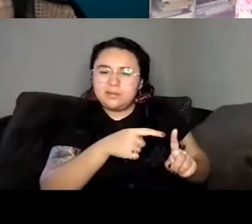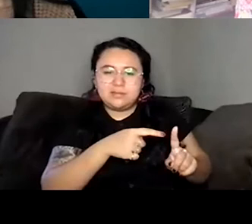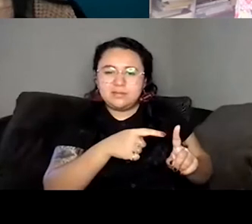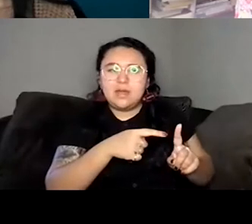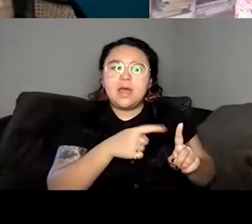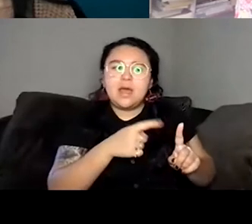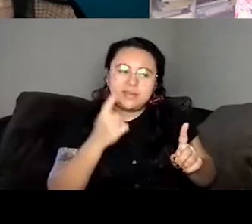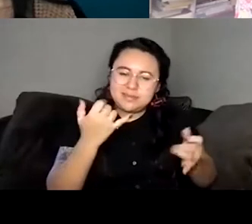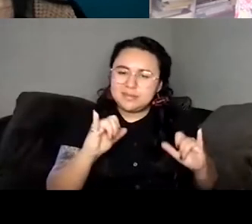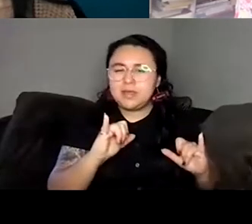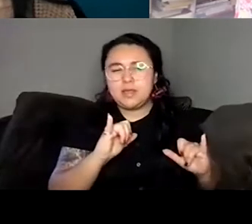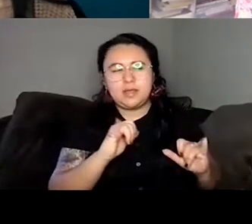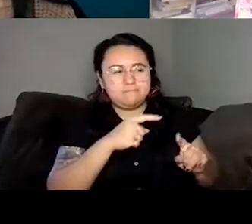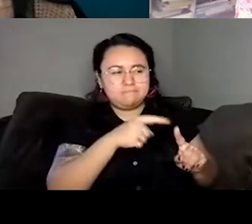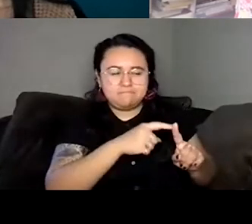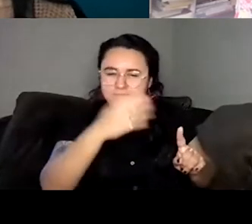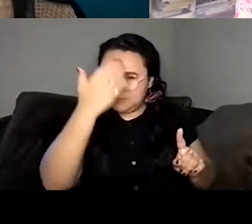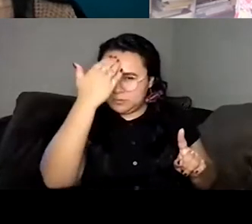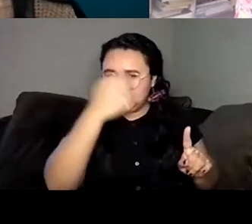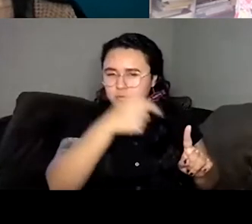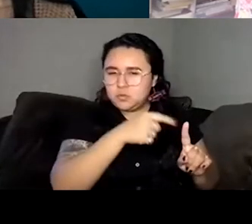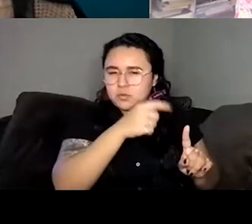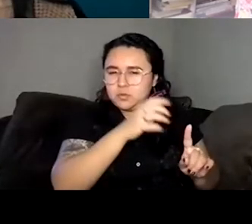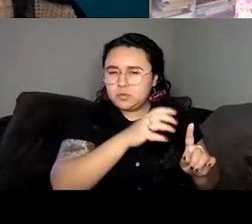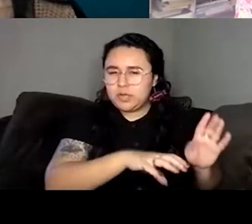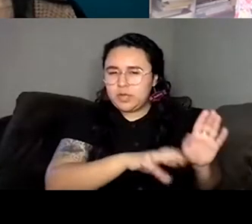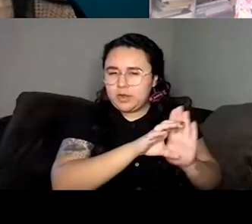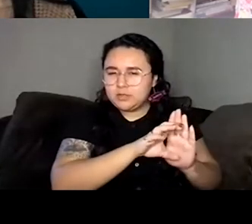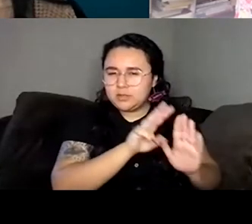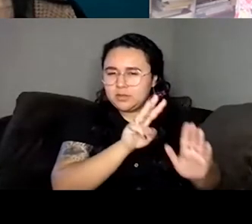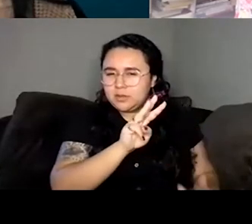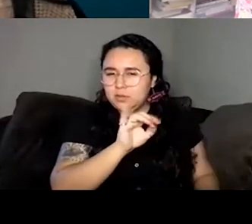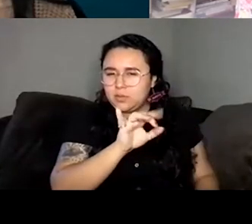valuable character. And I felt like there was someone out there who would get Willa.